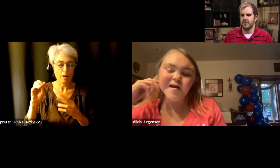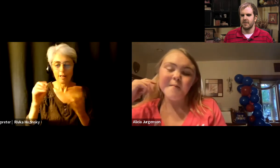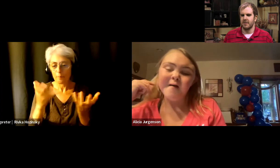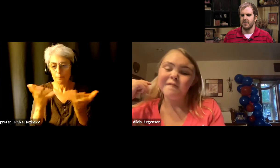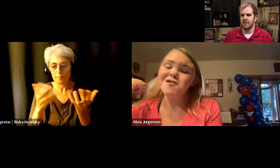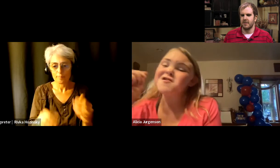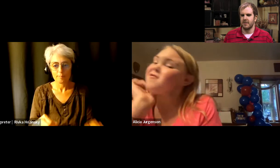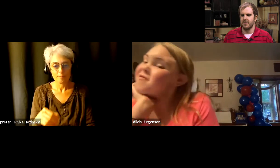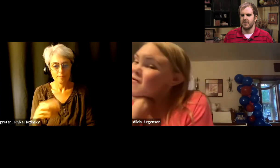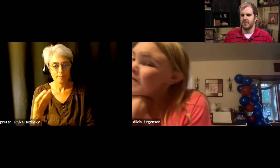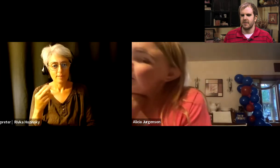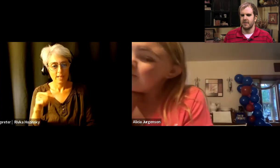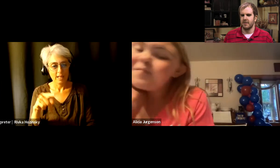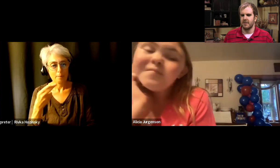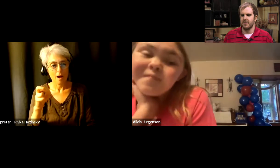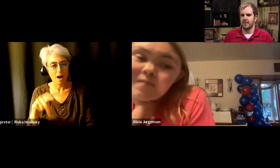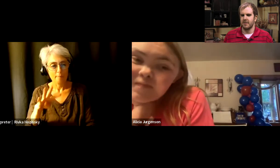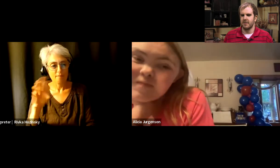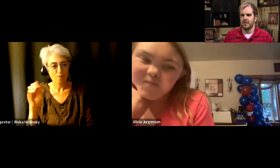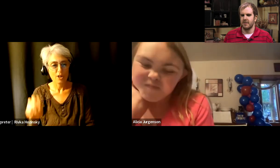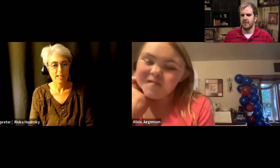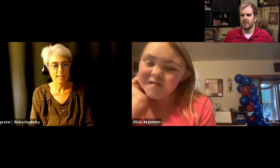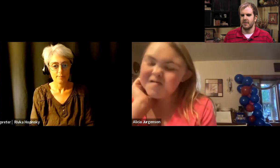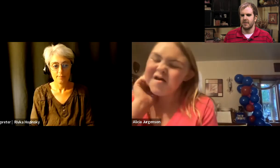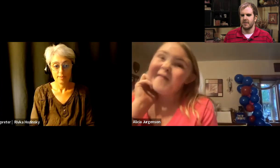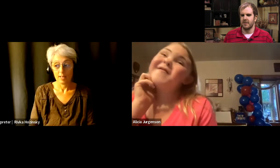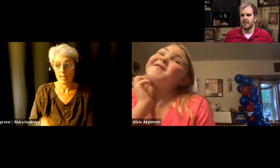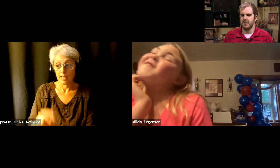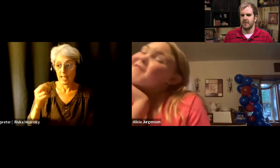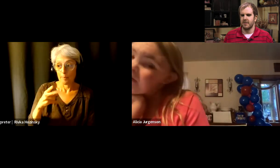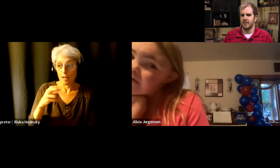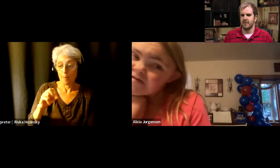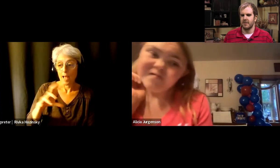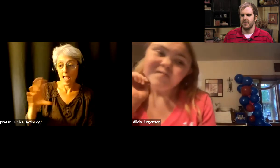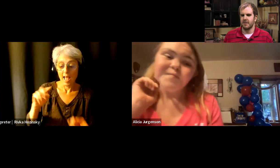Te Rina: Hip Hop 40. Jen: Hip Hop and Top 40. Te Rina: Yeah!